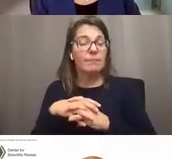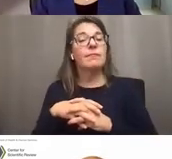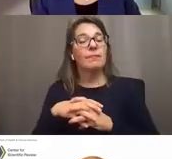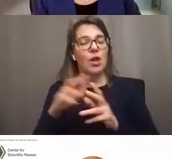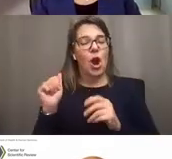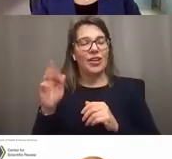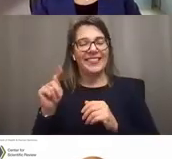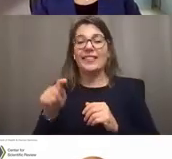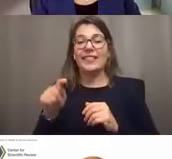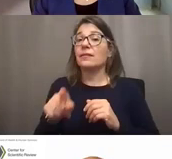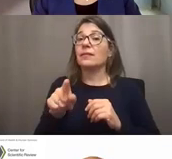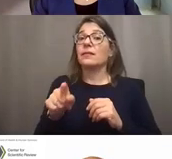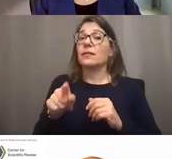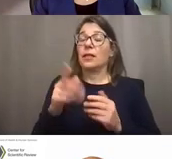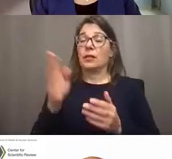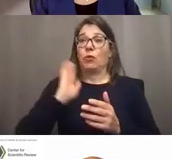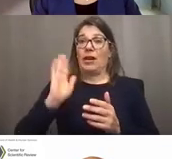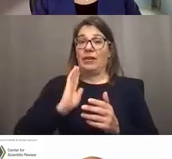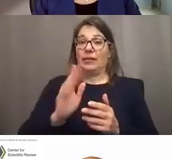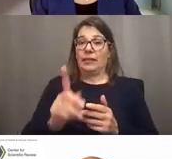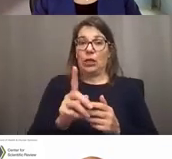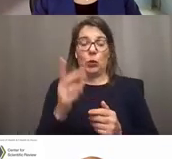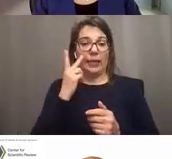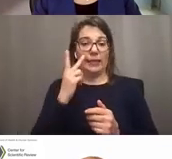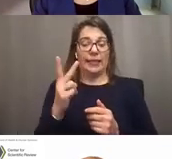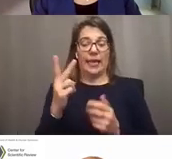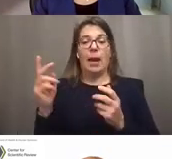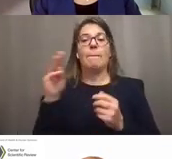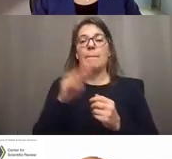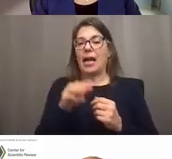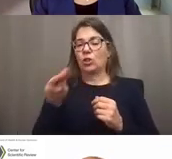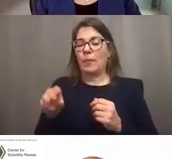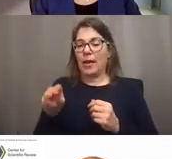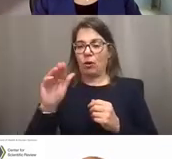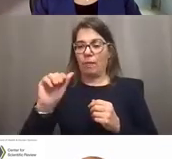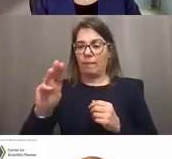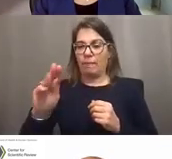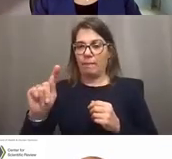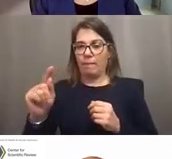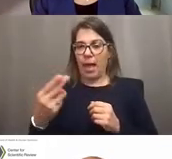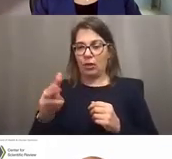As you may have noticed previously, you can also use Matchmaker on the NIH reporter website,